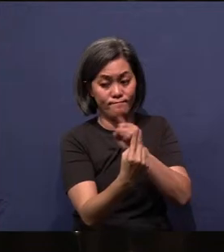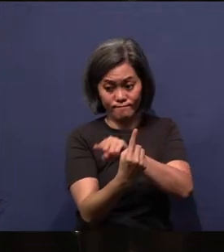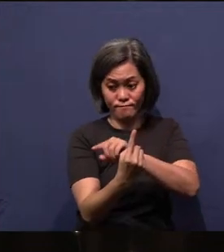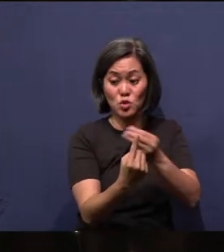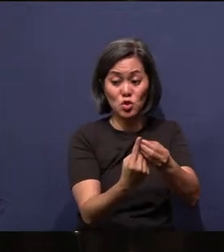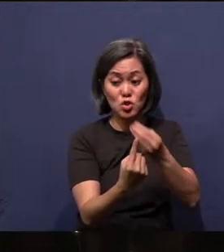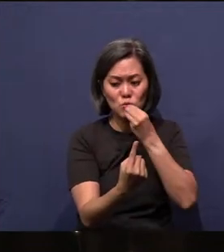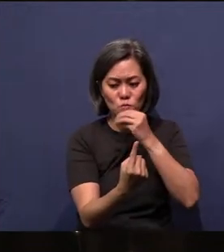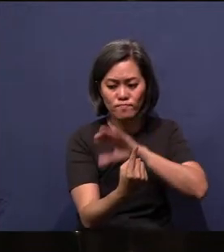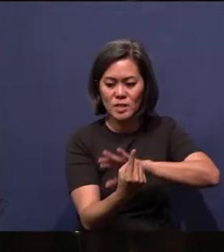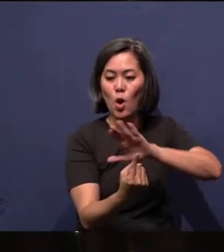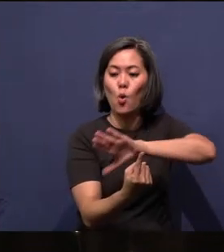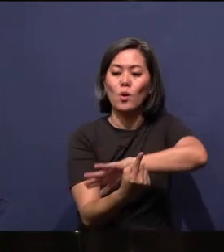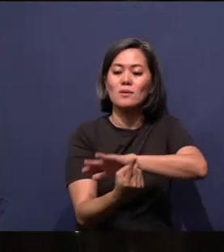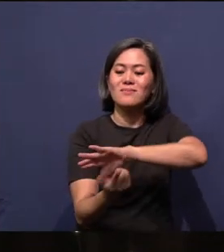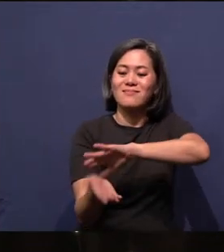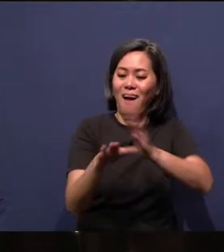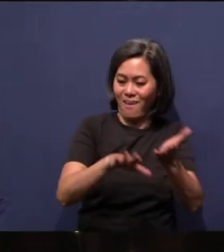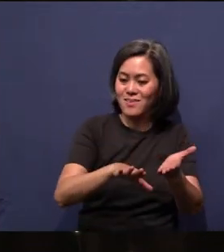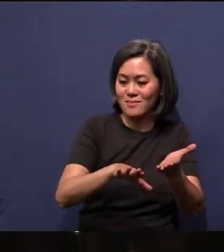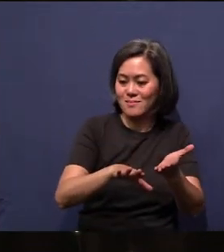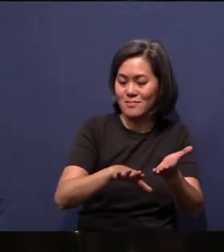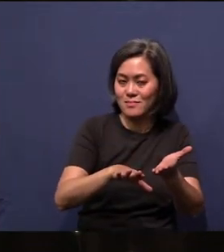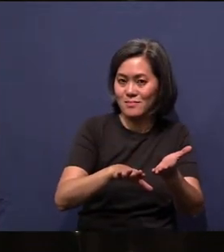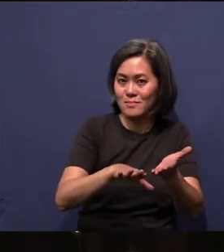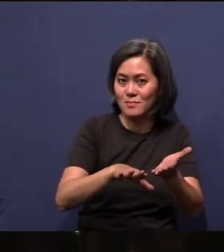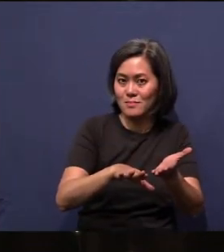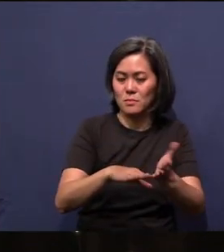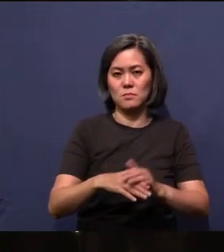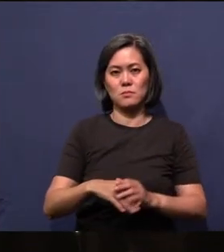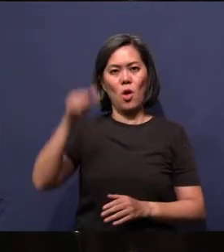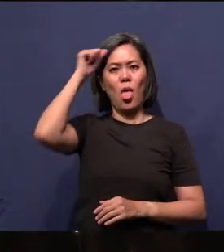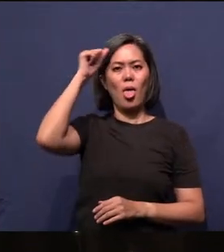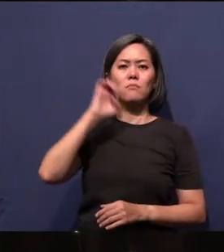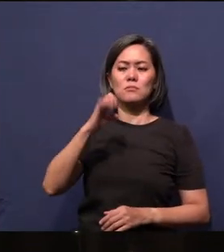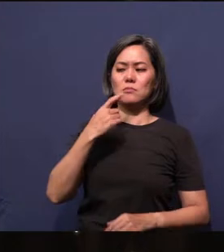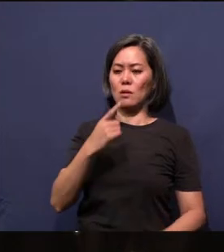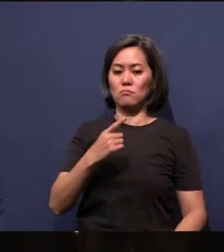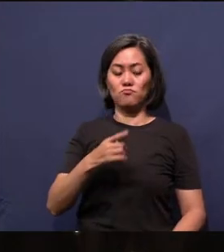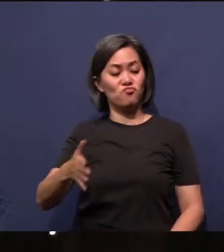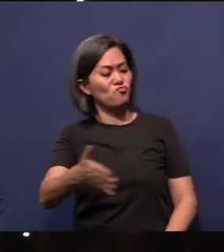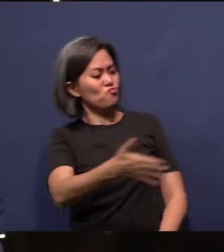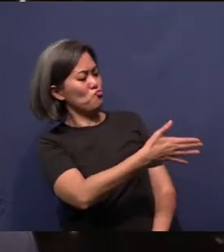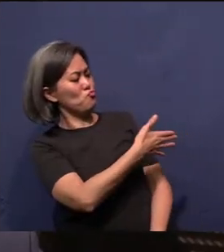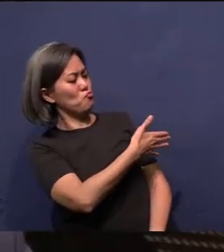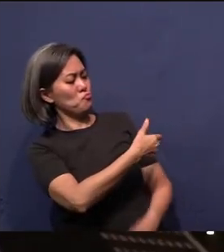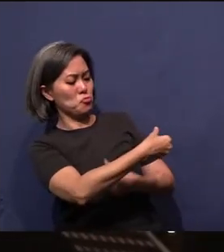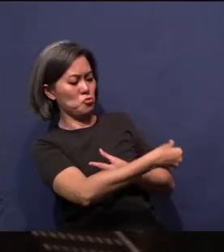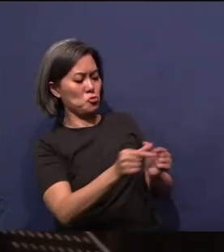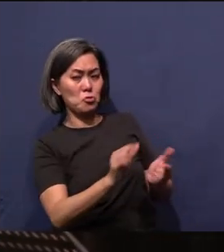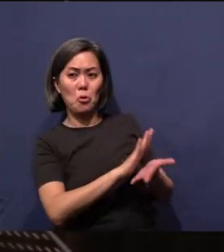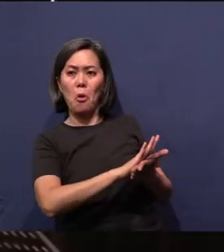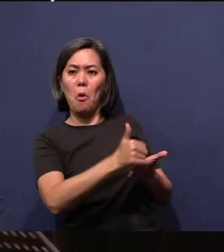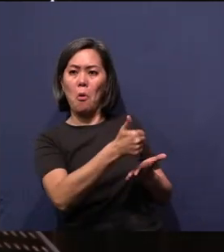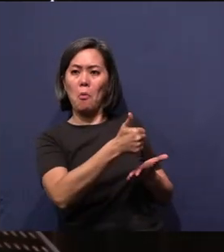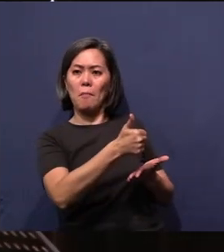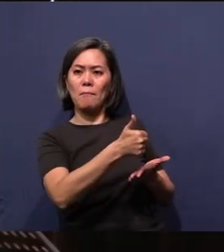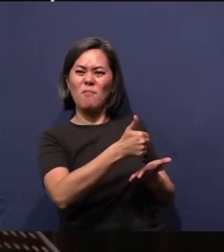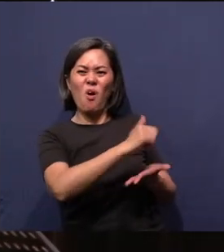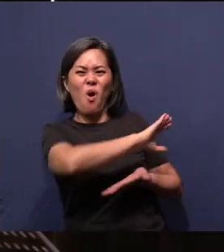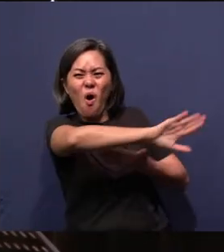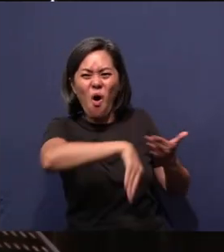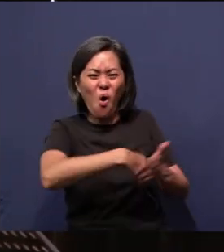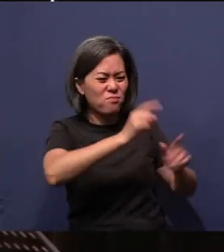And so Adam and Eve said, “Hmm, this garden very nice, ah. Got all sorts of fruit. But then I